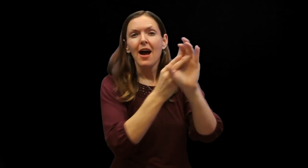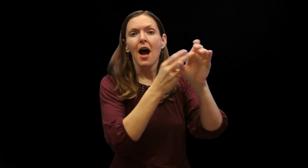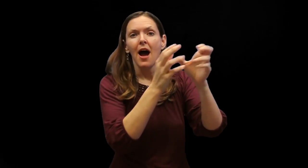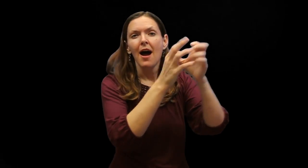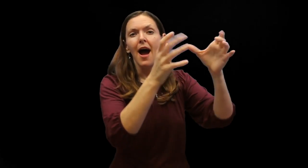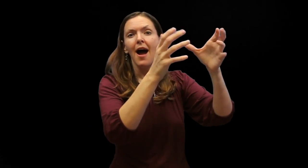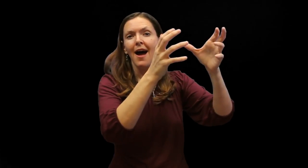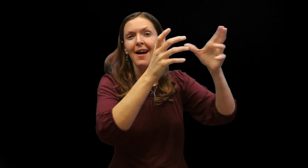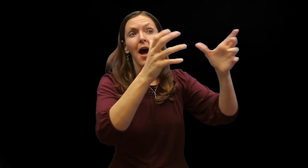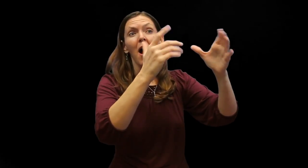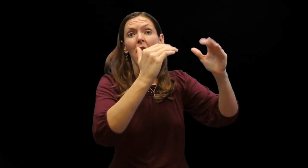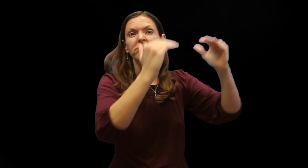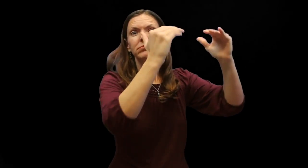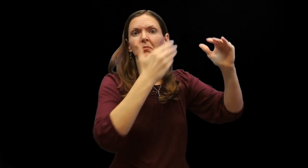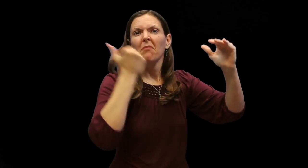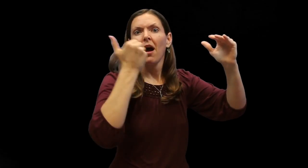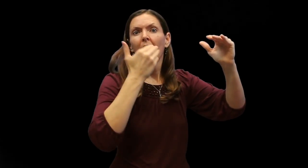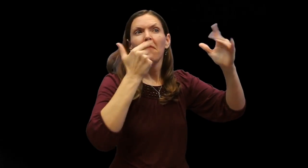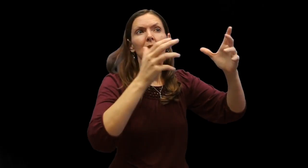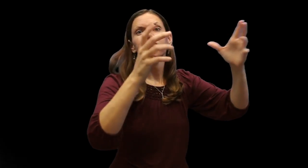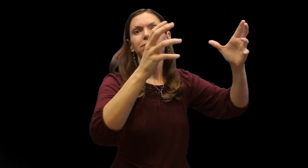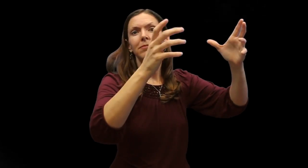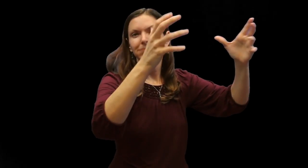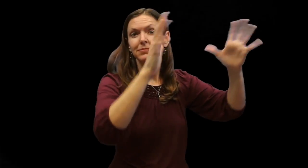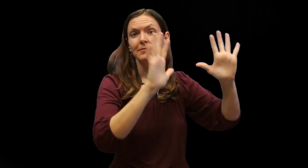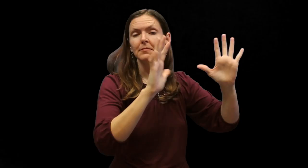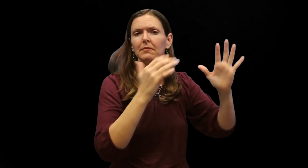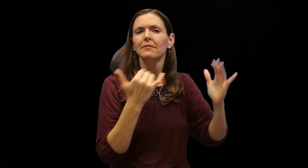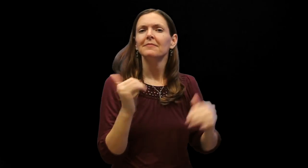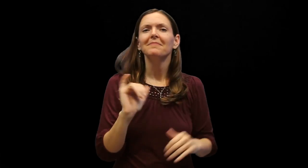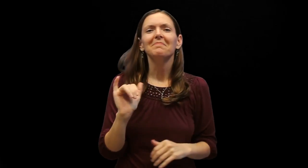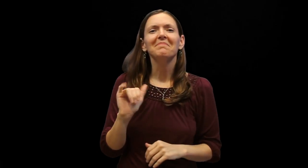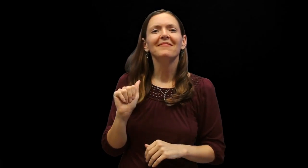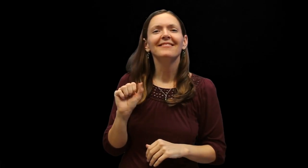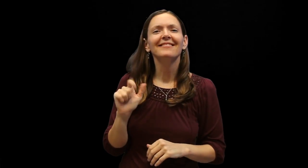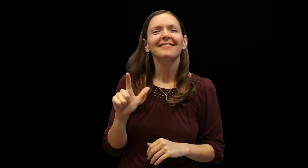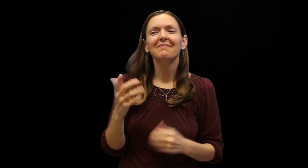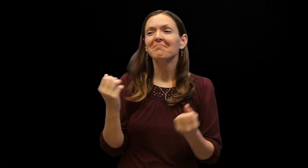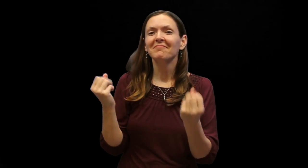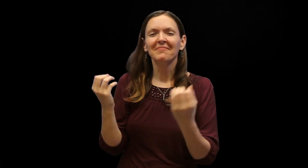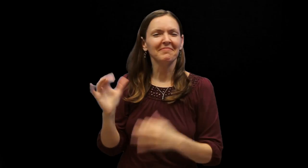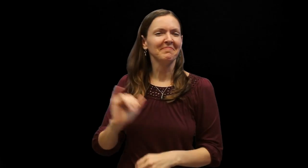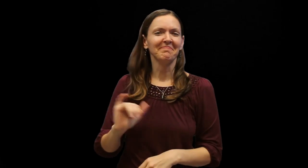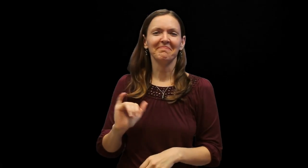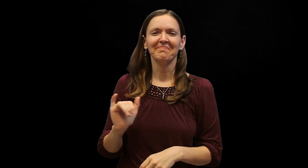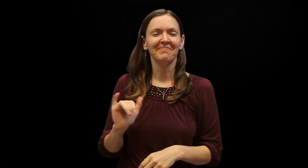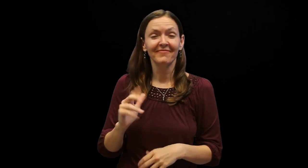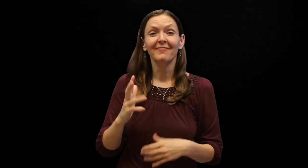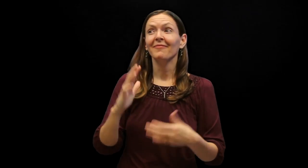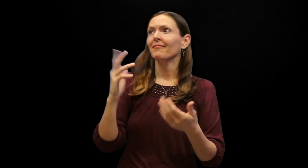The academic contributions by experts continue to grow and improve. The process is similar for ASL and sign languages.